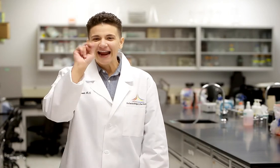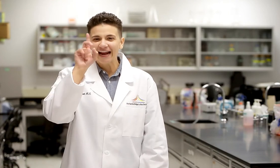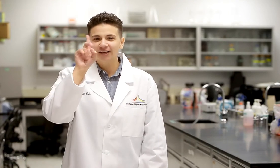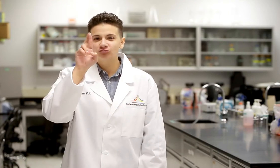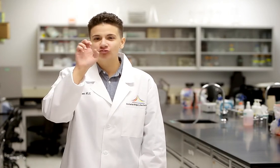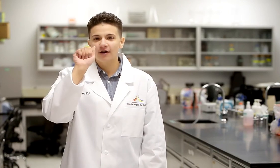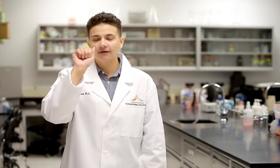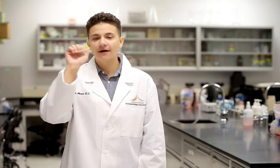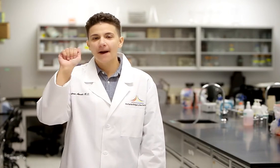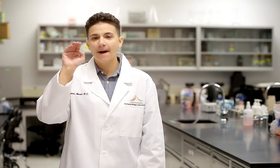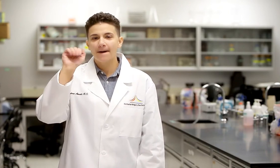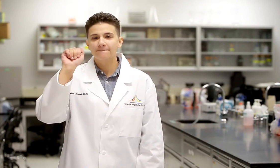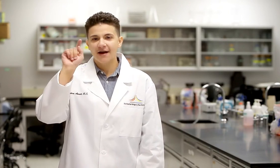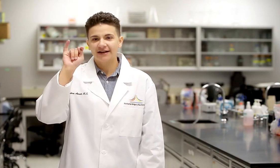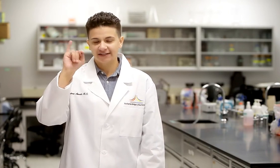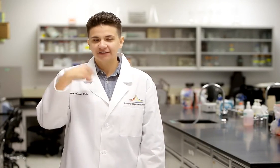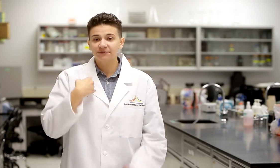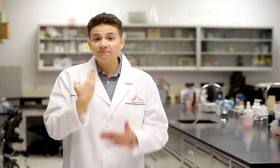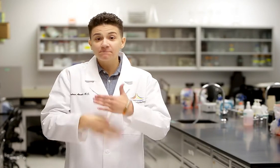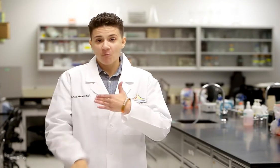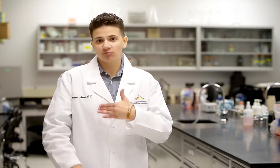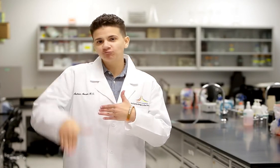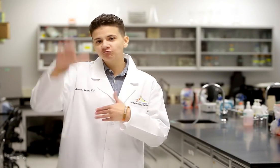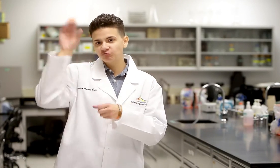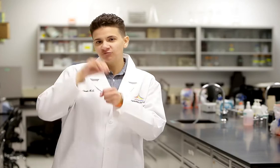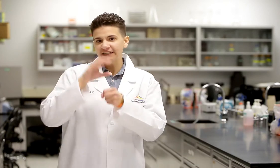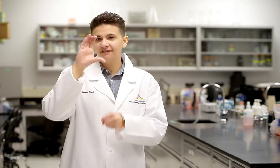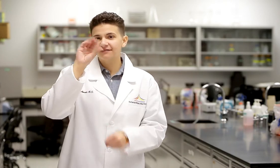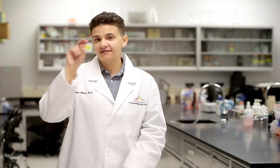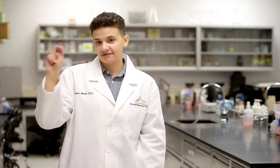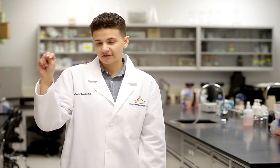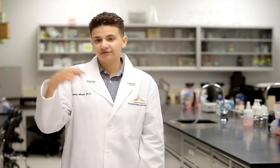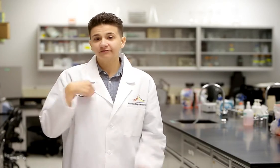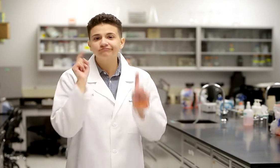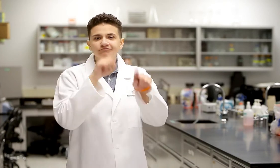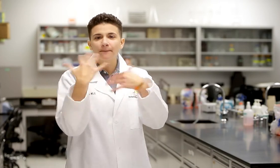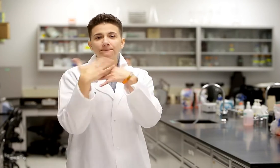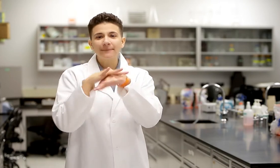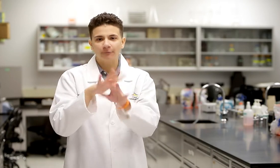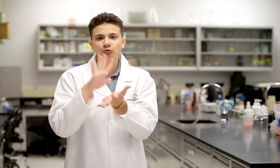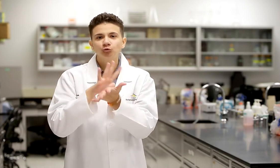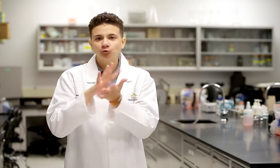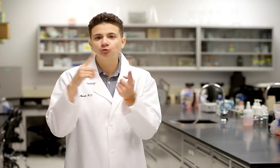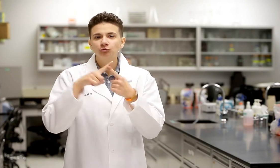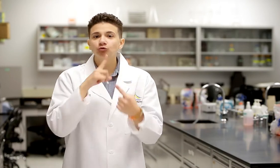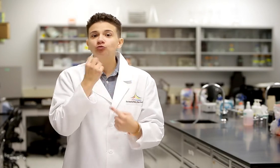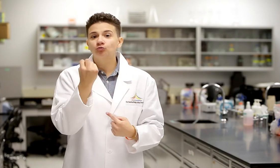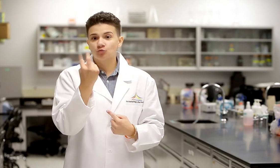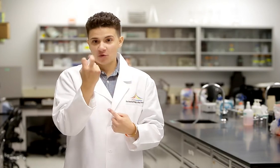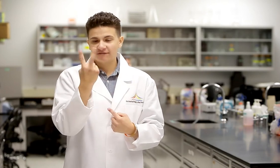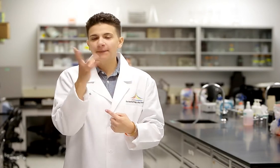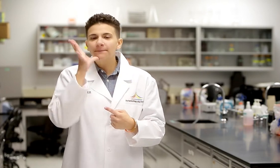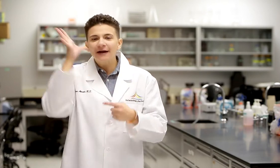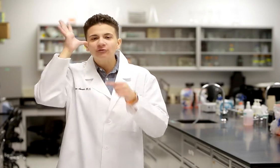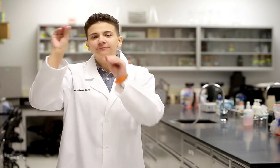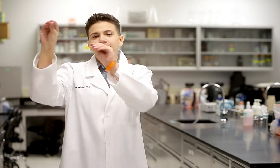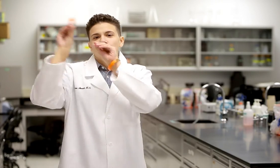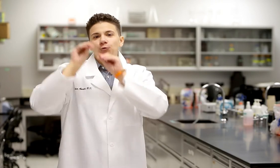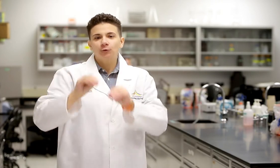Hi. I'm Andrea Amati. I was born and raised in Connecticut. I attended a public school until I was 12 years old, when my parents moved us